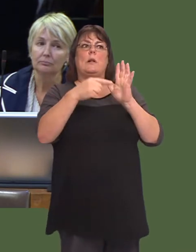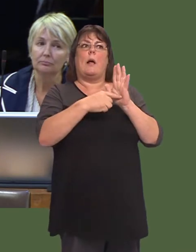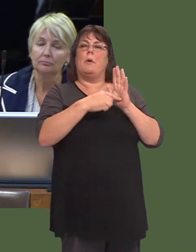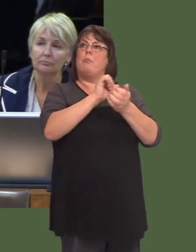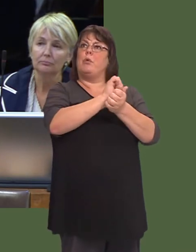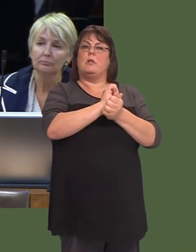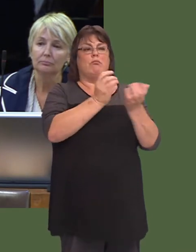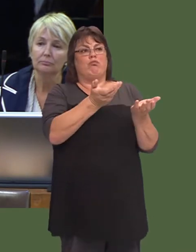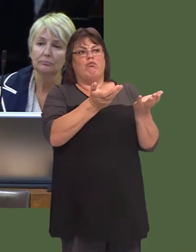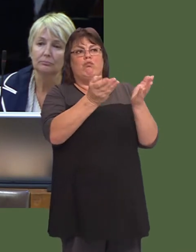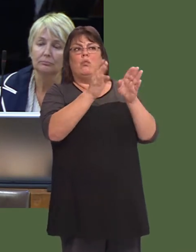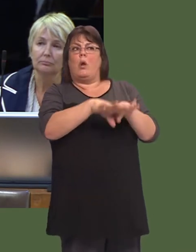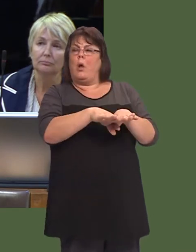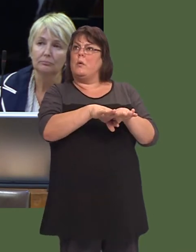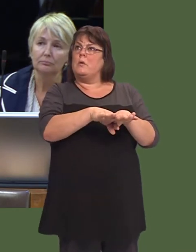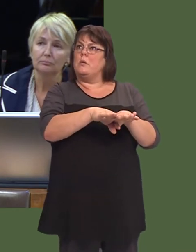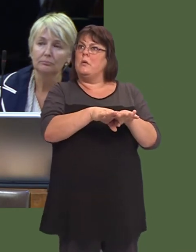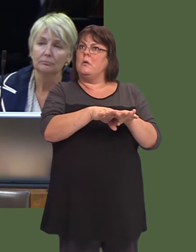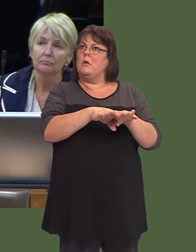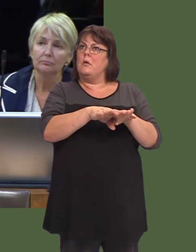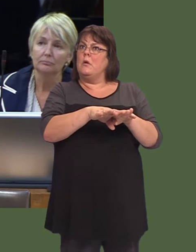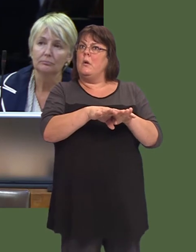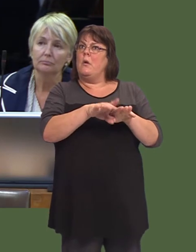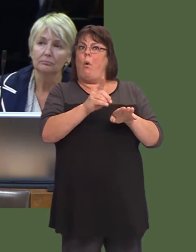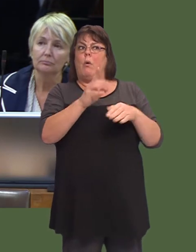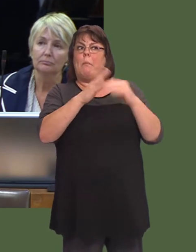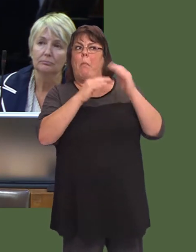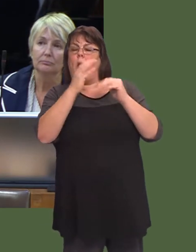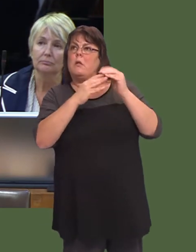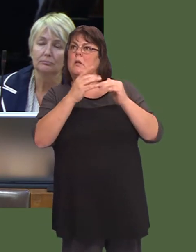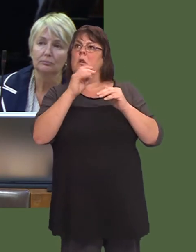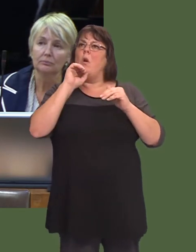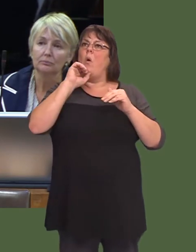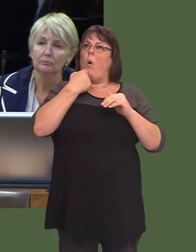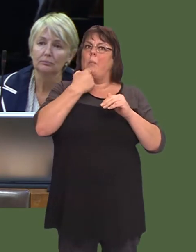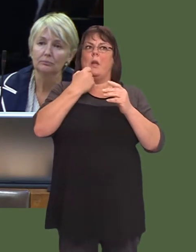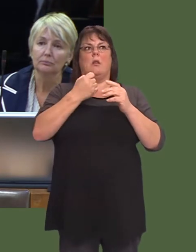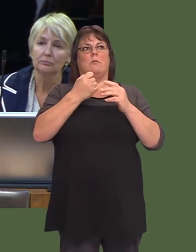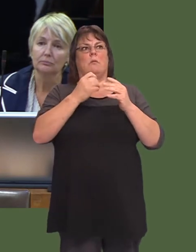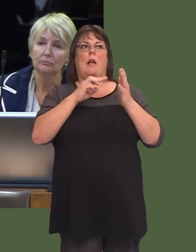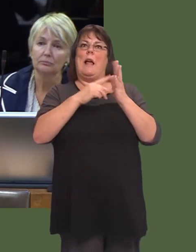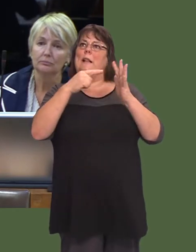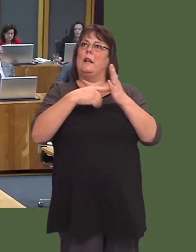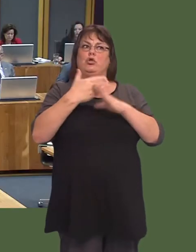And can you confirm whether there will be a net jobs gain or do you think thereíll be a loss?